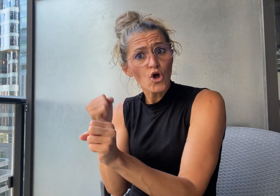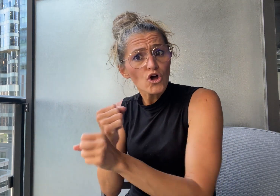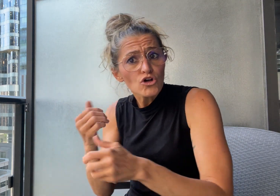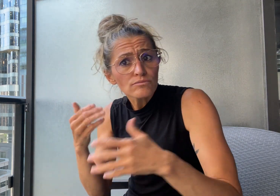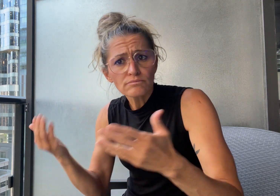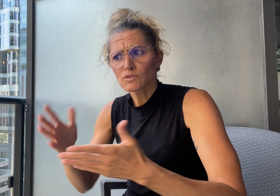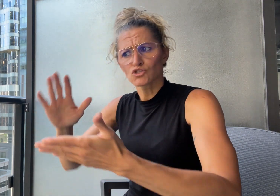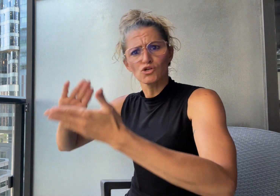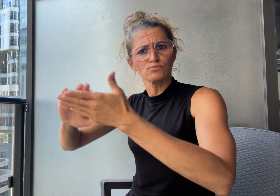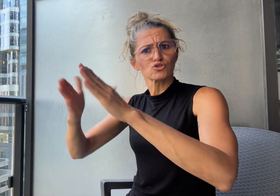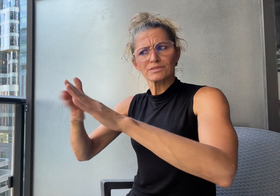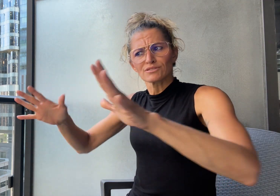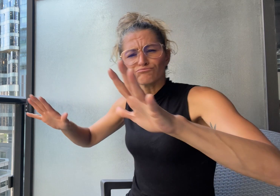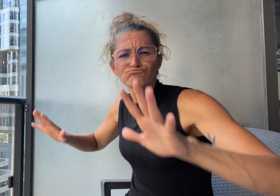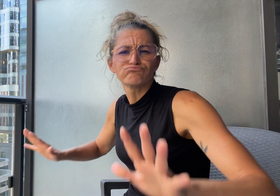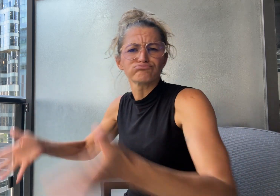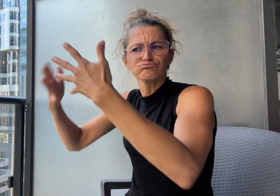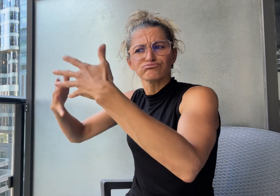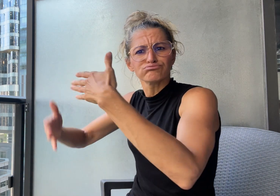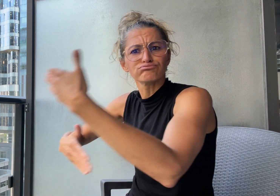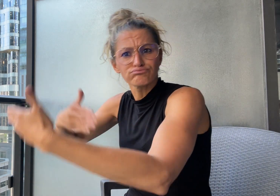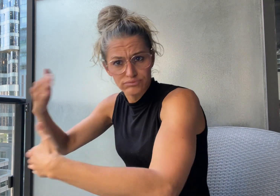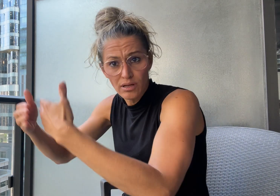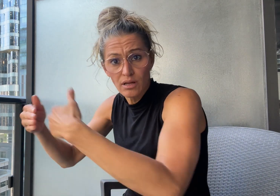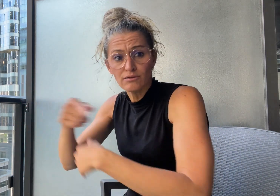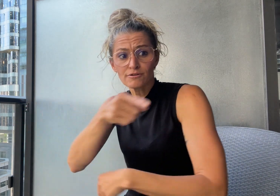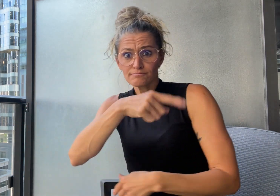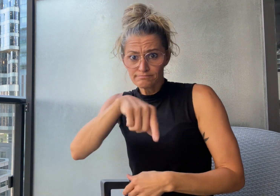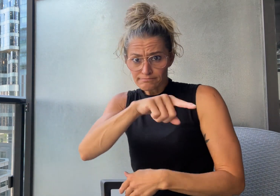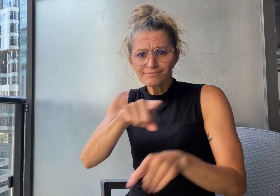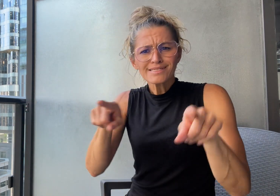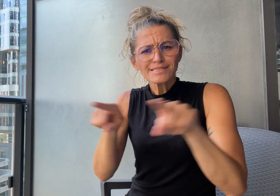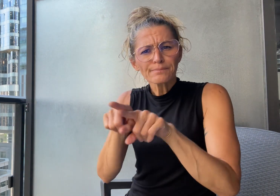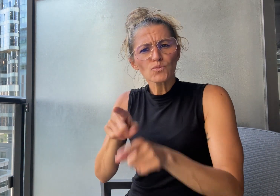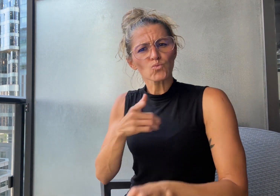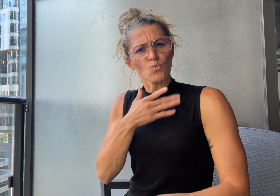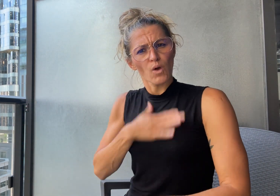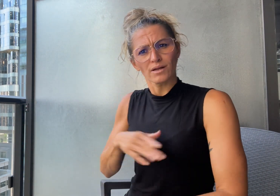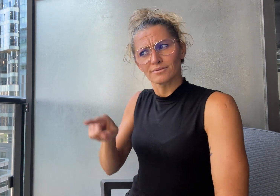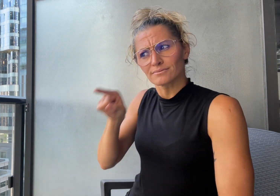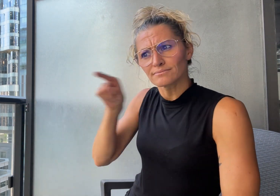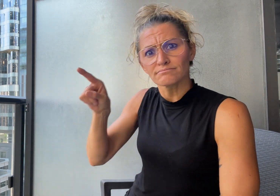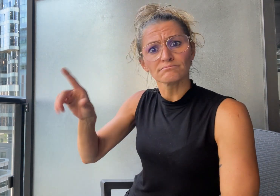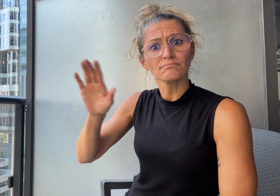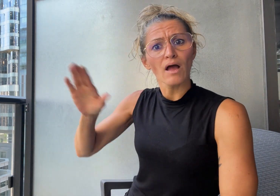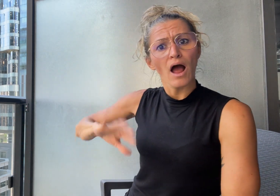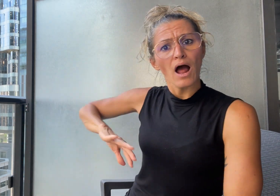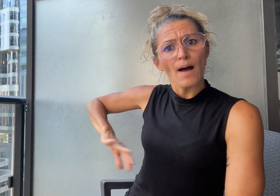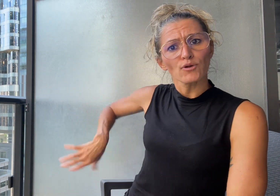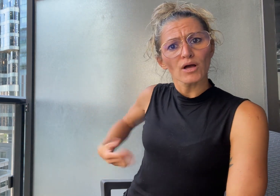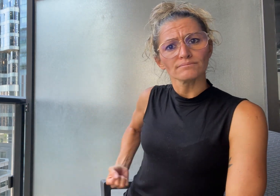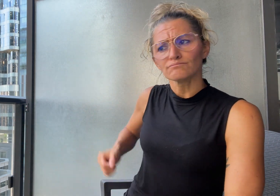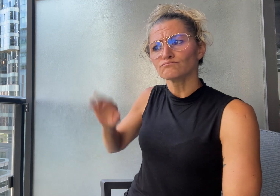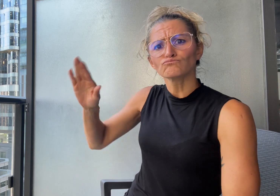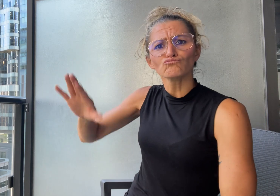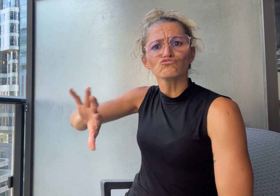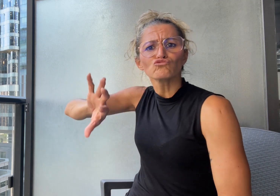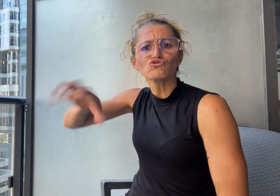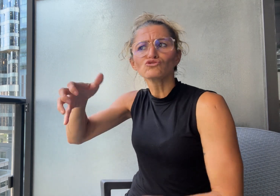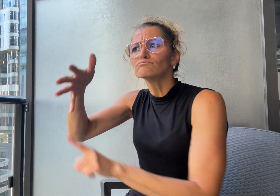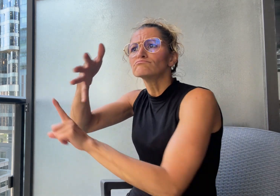awareness and understanding of Deafness, Deaf people,